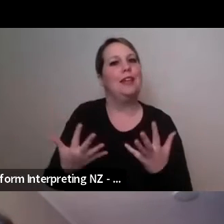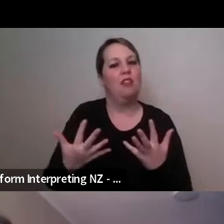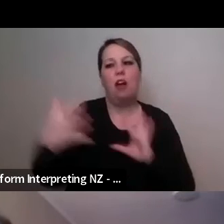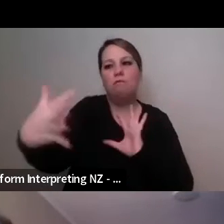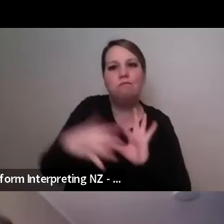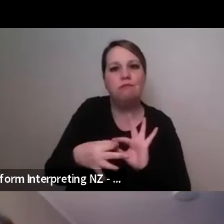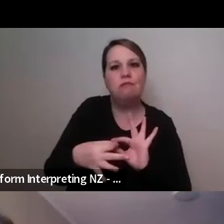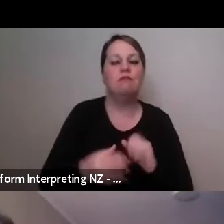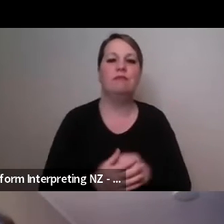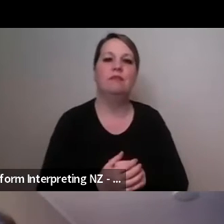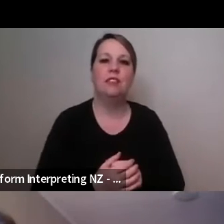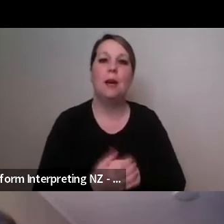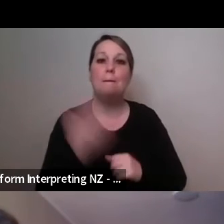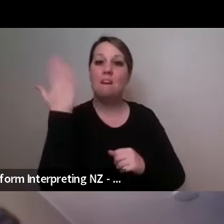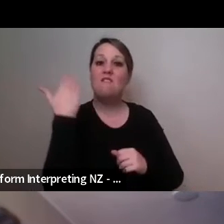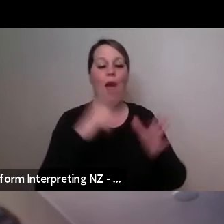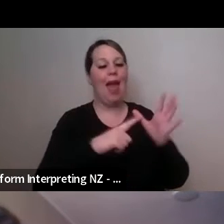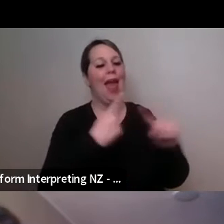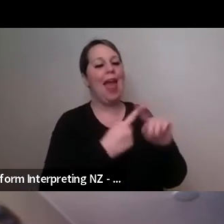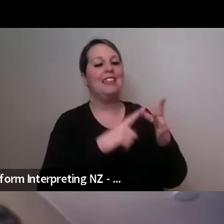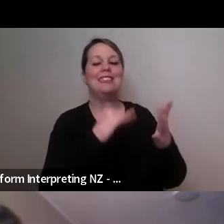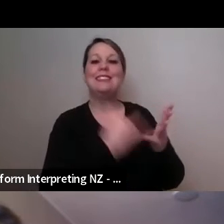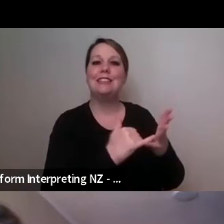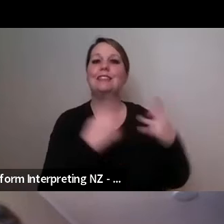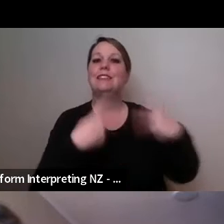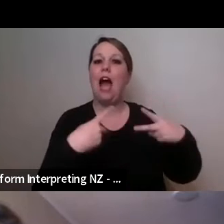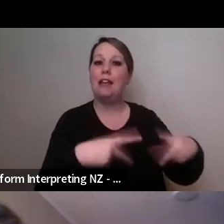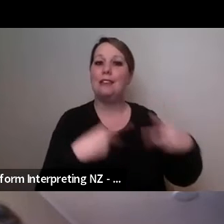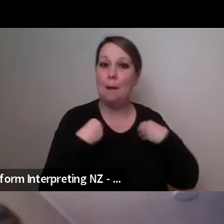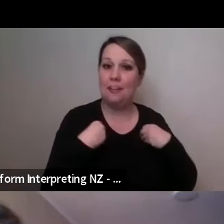at AXIS Dance Company was developing their first ever choreo lab for disabled